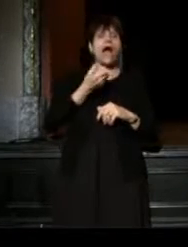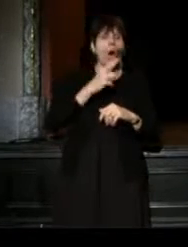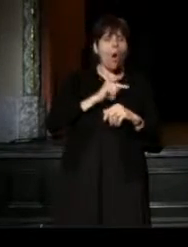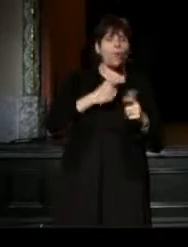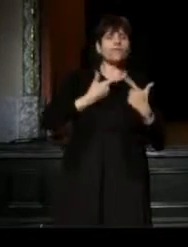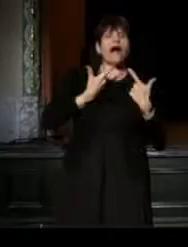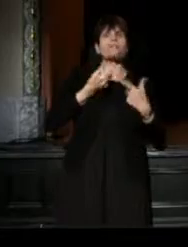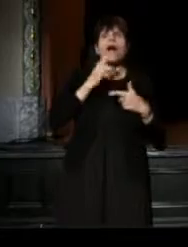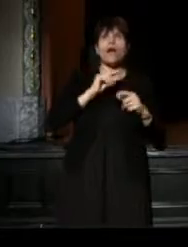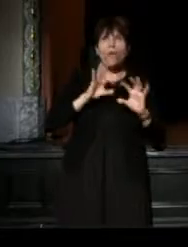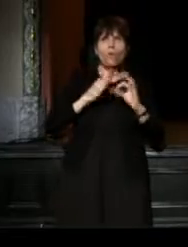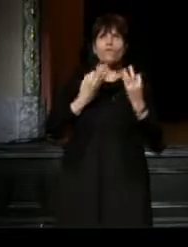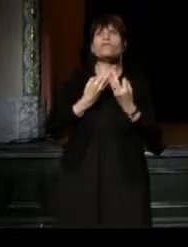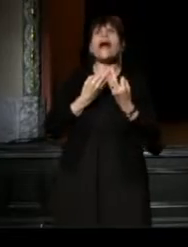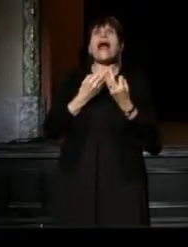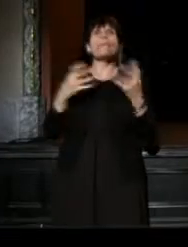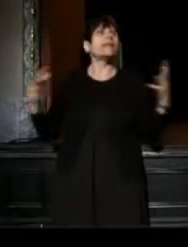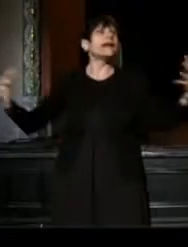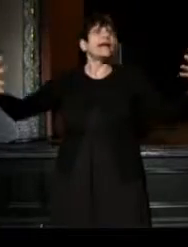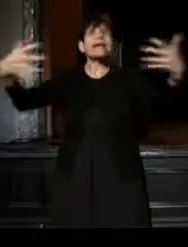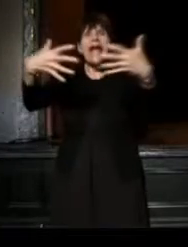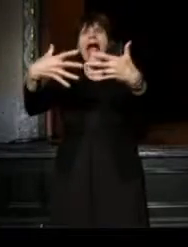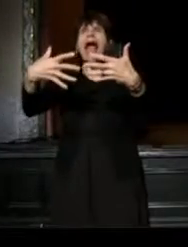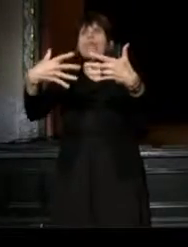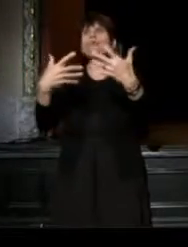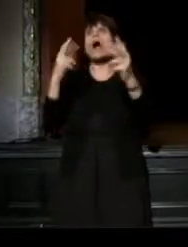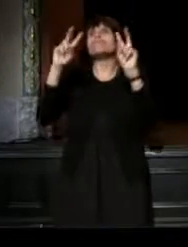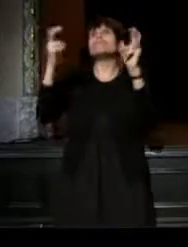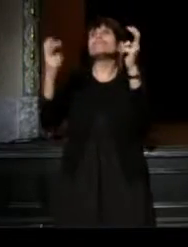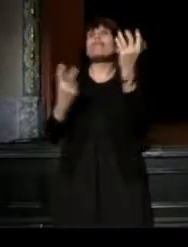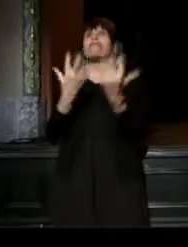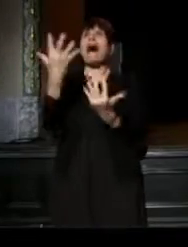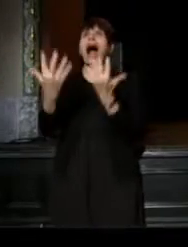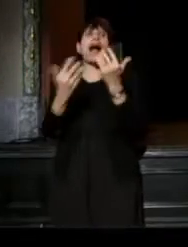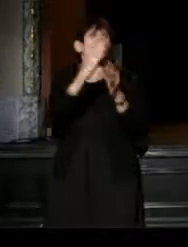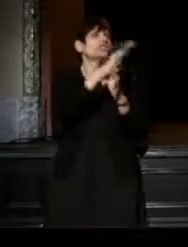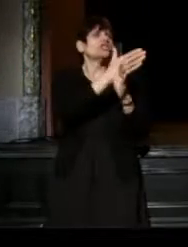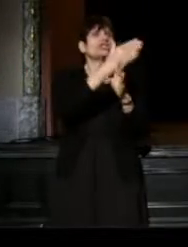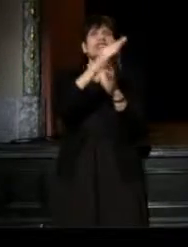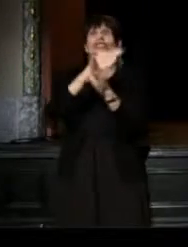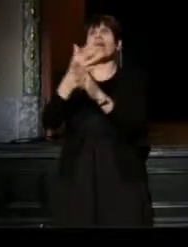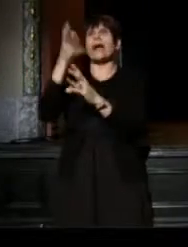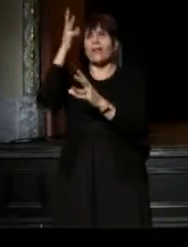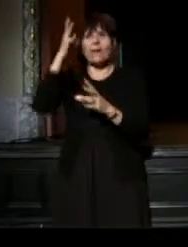gathering around the proverbial camp fire to share, demand and re-examine the American character.